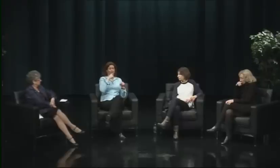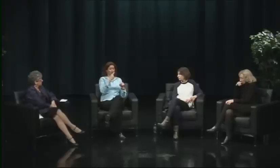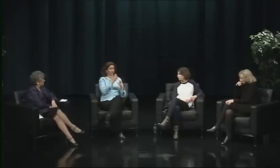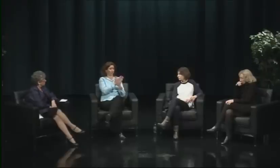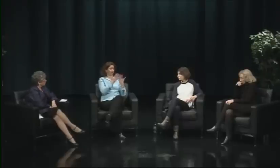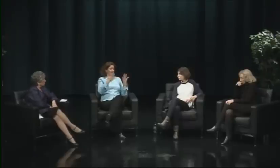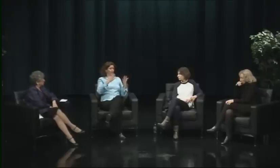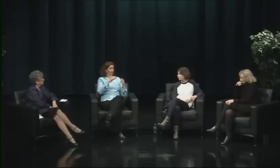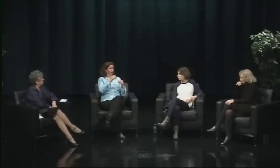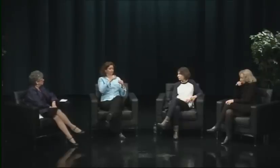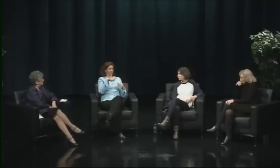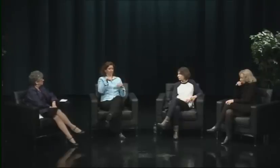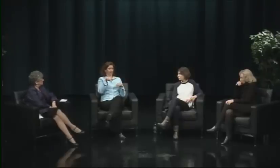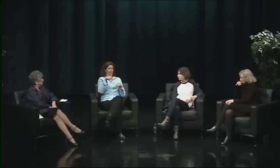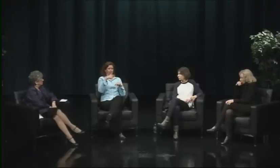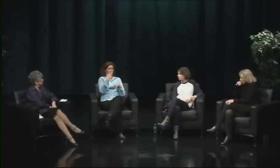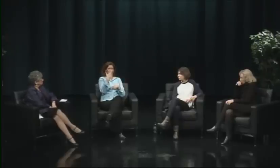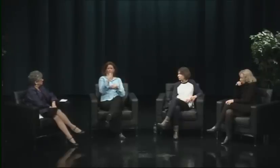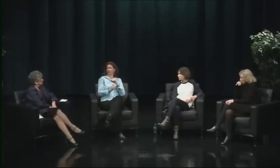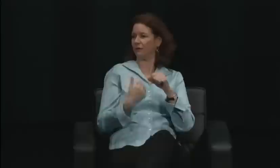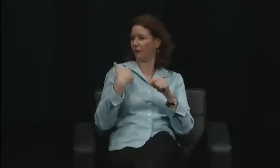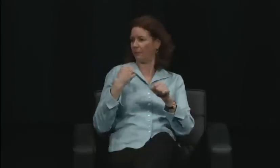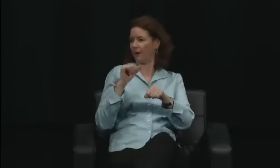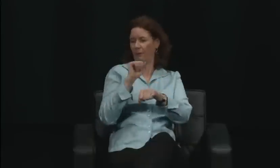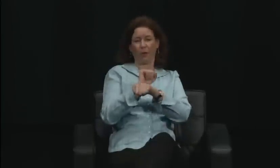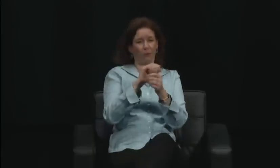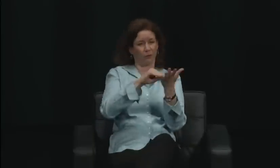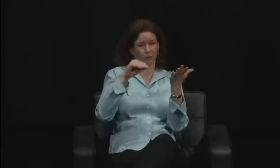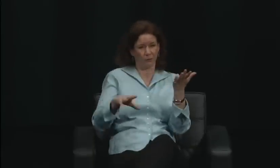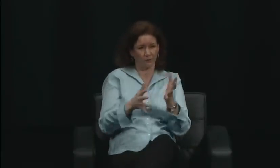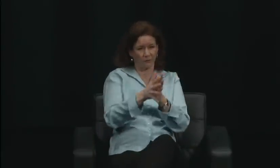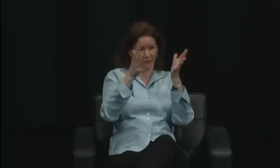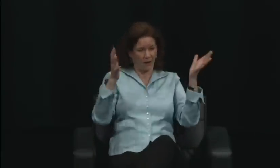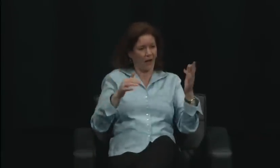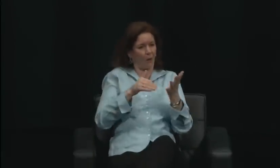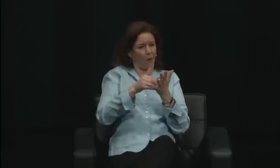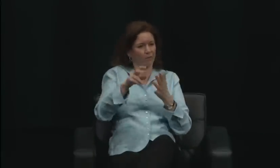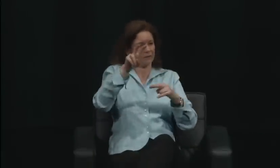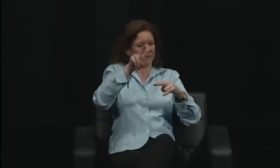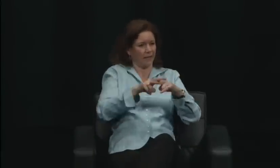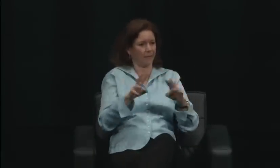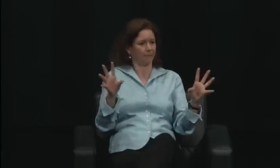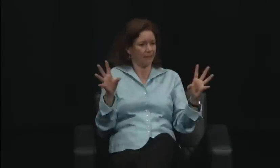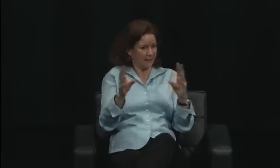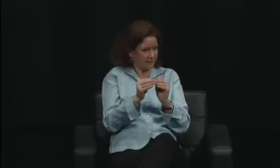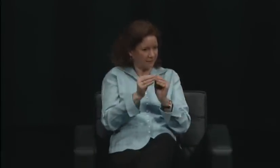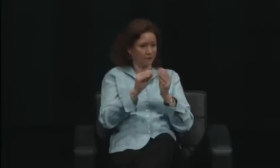So I think that women have really coming a very long way. A very long way. But I still think we have a lot to go.